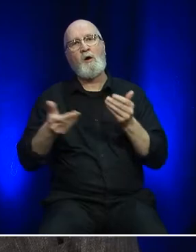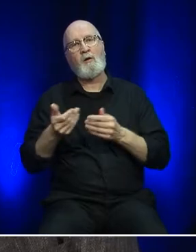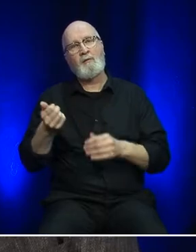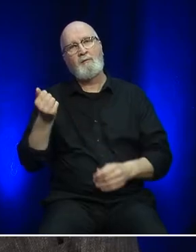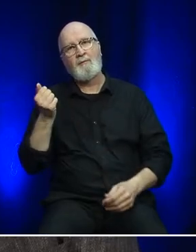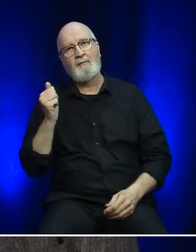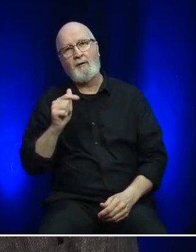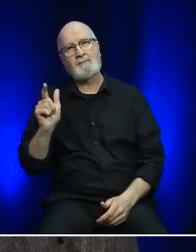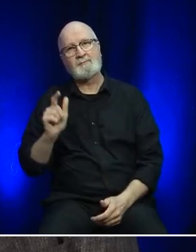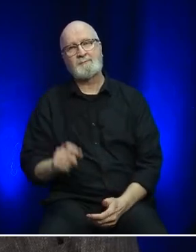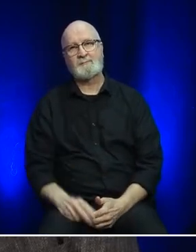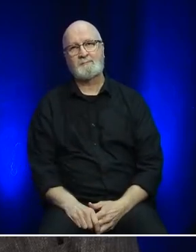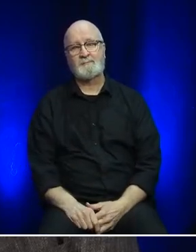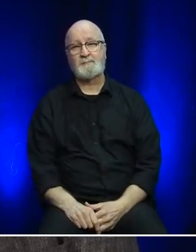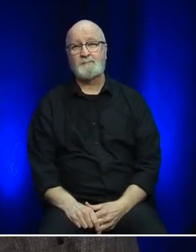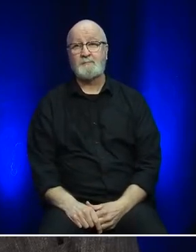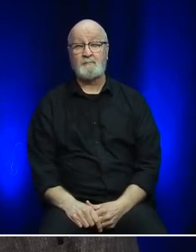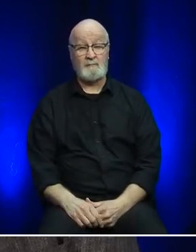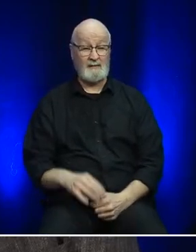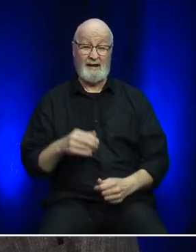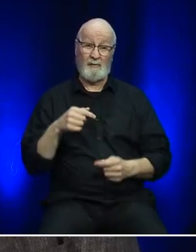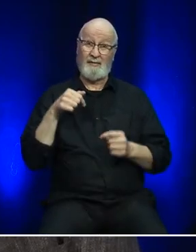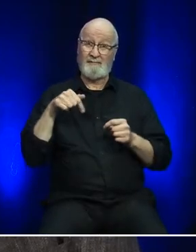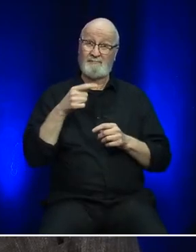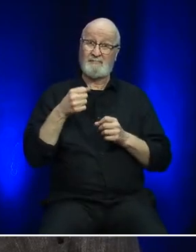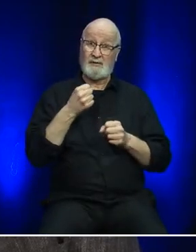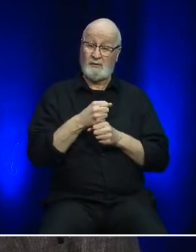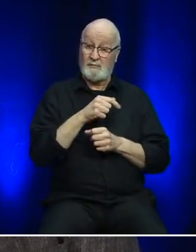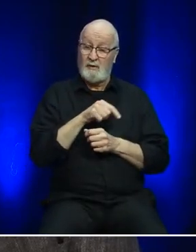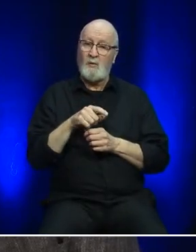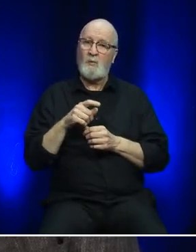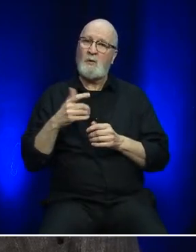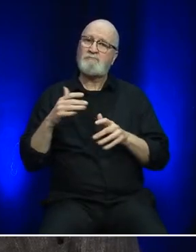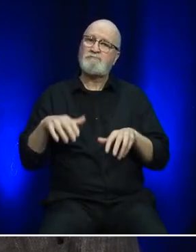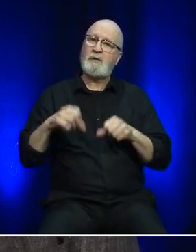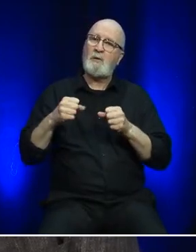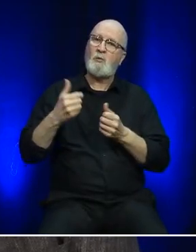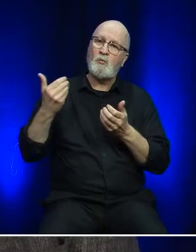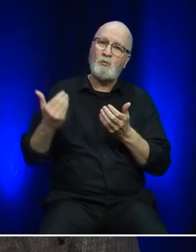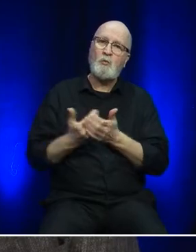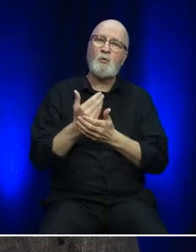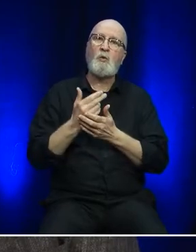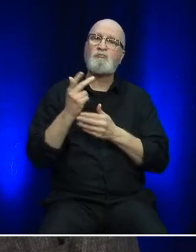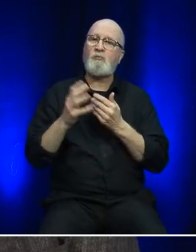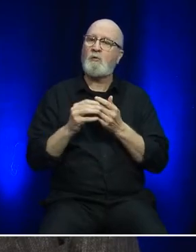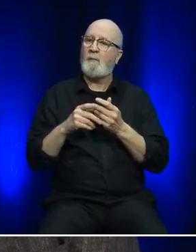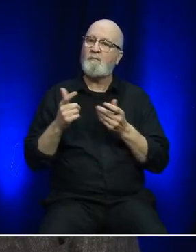During the year we undertook new initiatives to continue to move forward on this front.